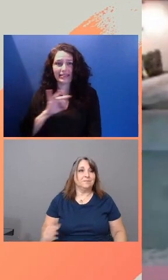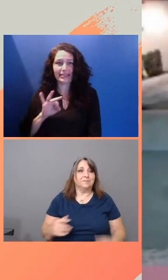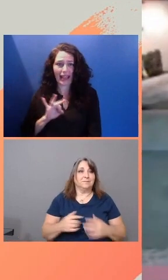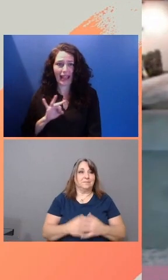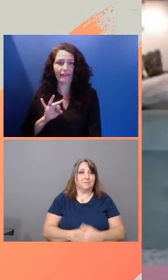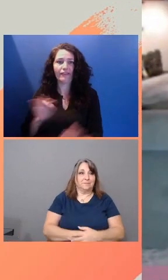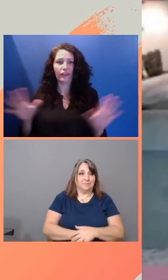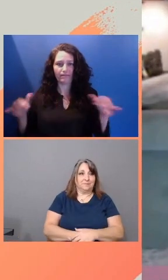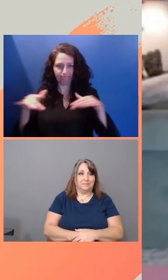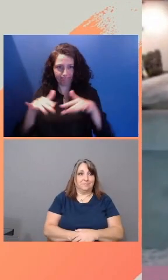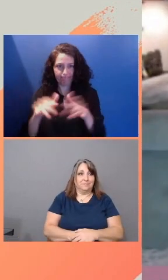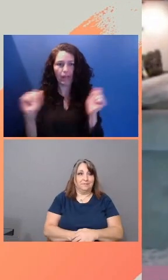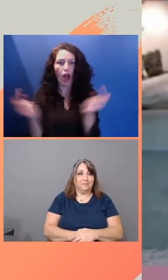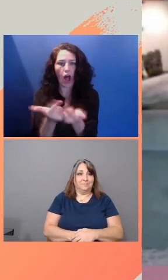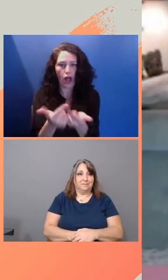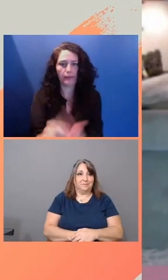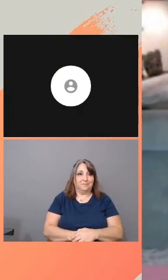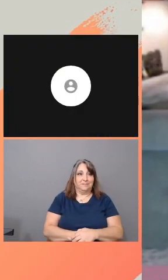Thank you for asking me to speak.